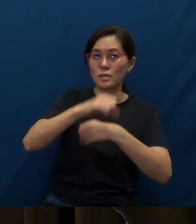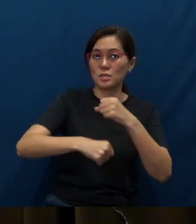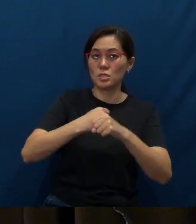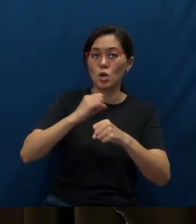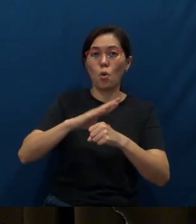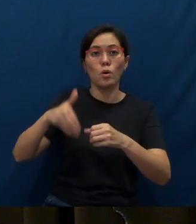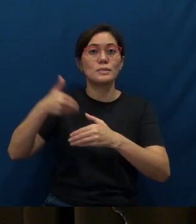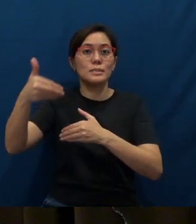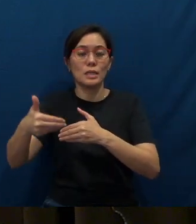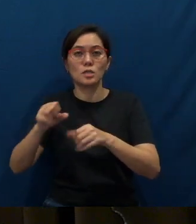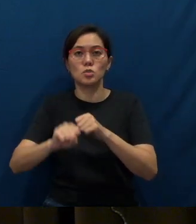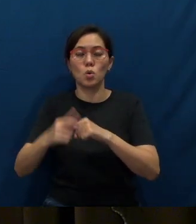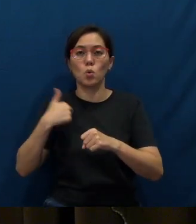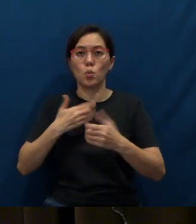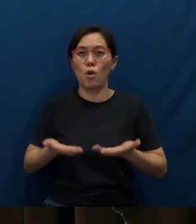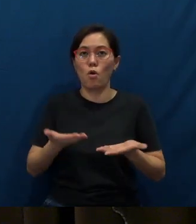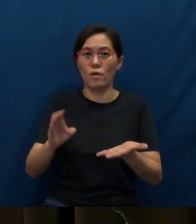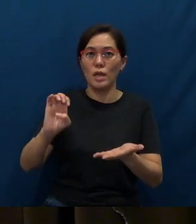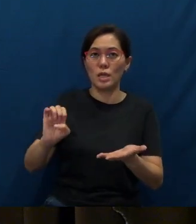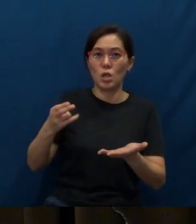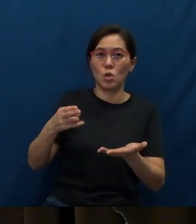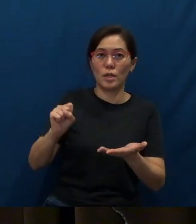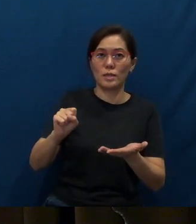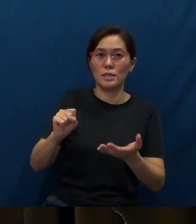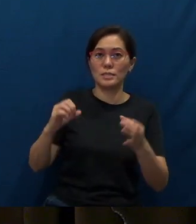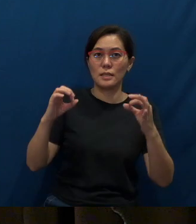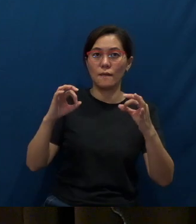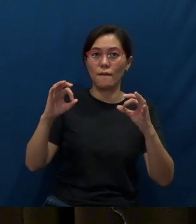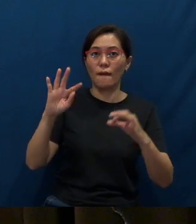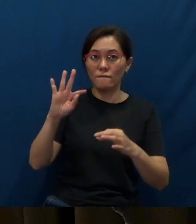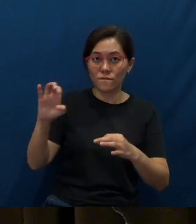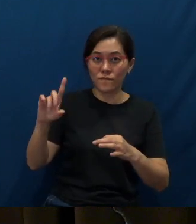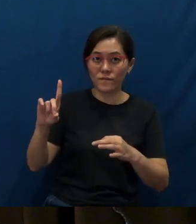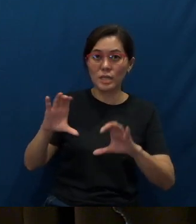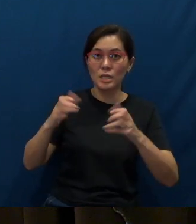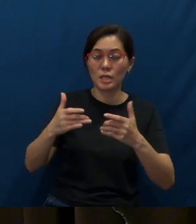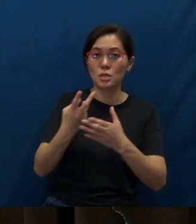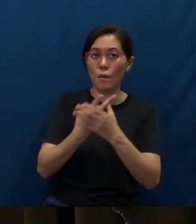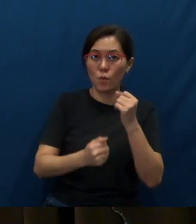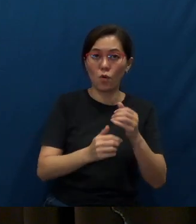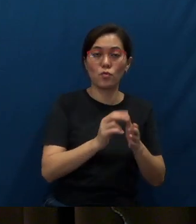And so we are offering EHS as a FEED class also, both to prepare leaders to lead it,